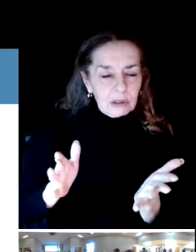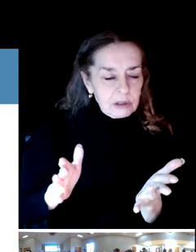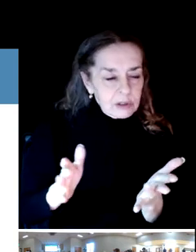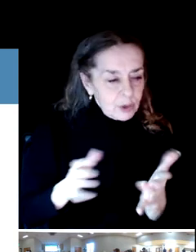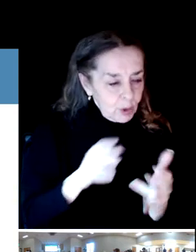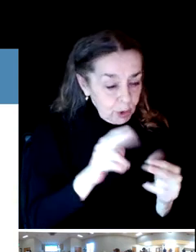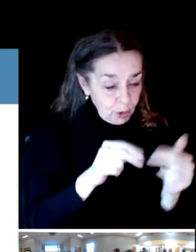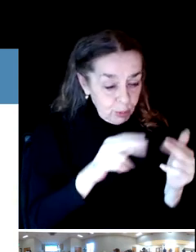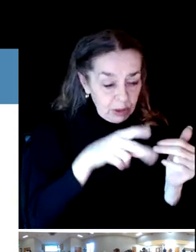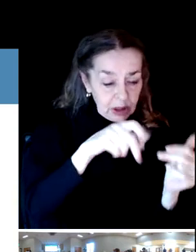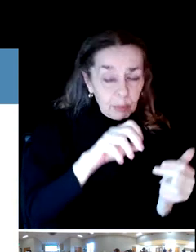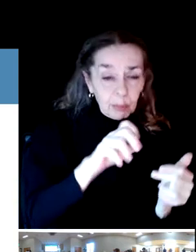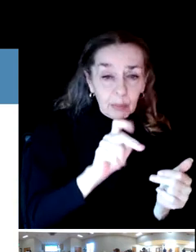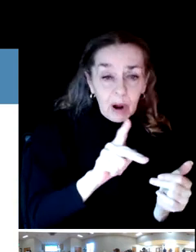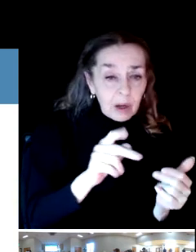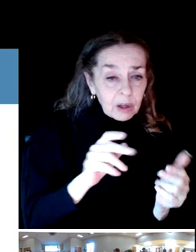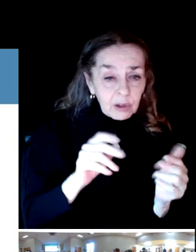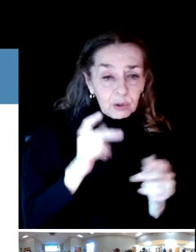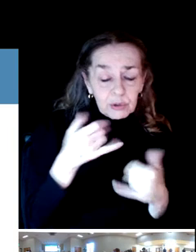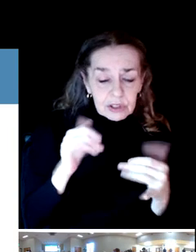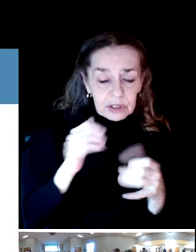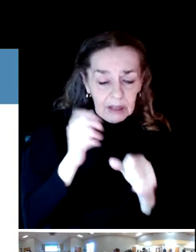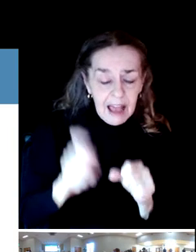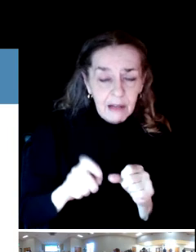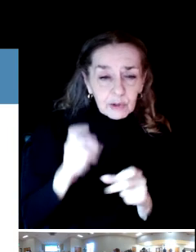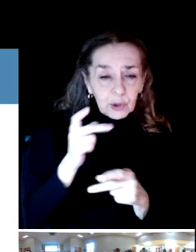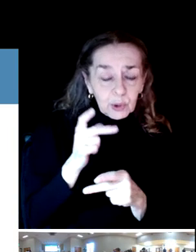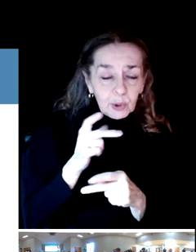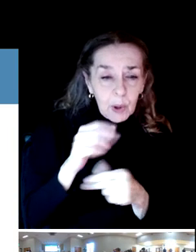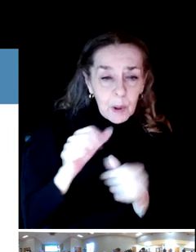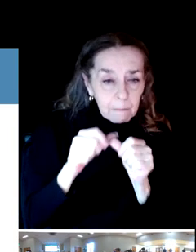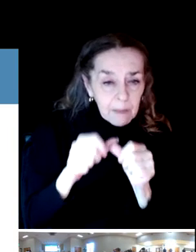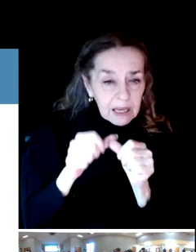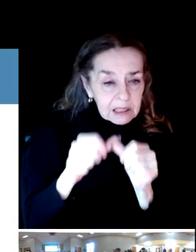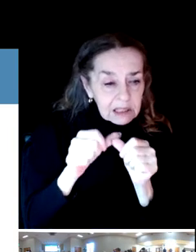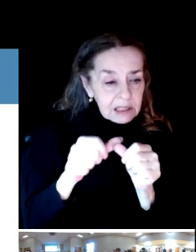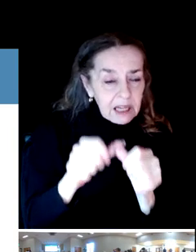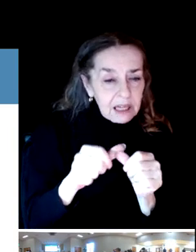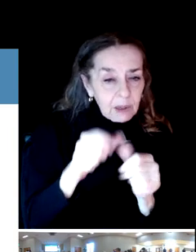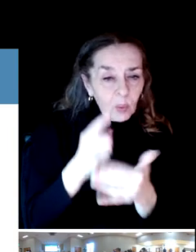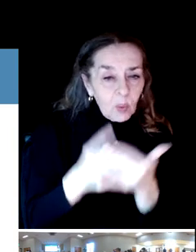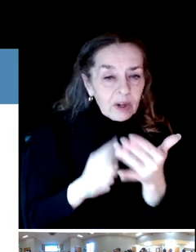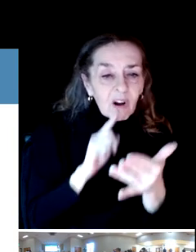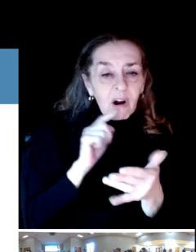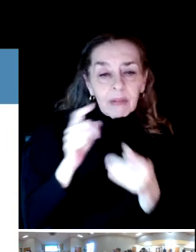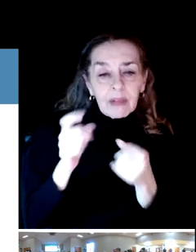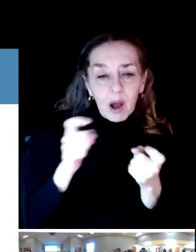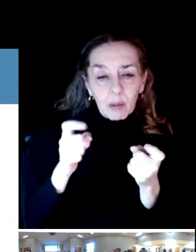And so we will be presenting what those operate operating costs to be creating improvements and recommendations.